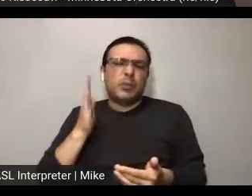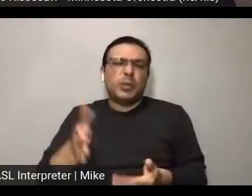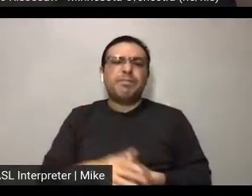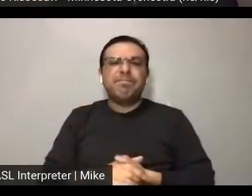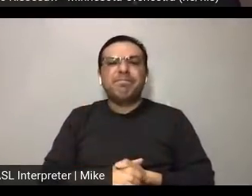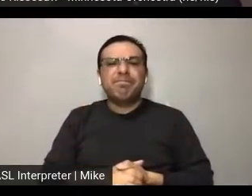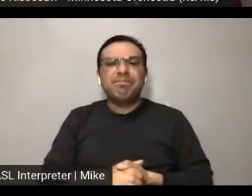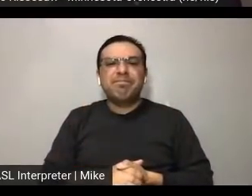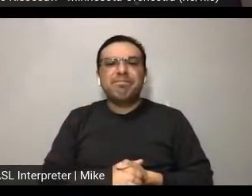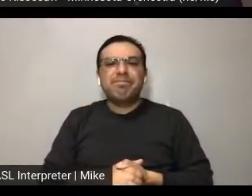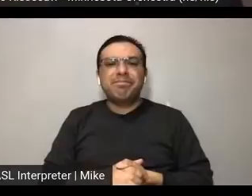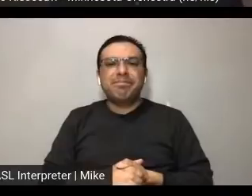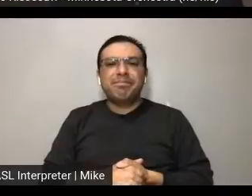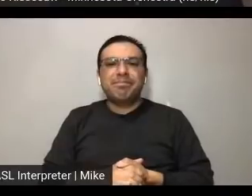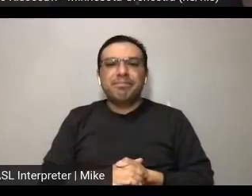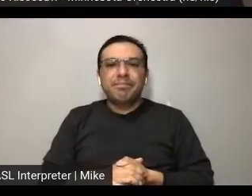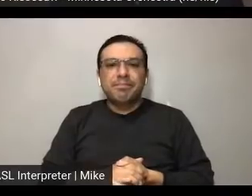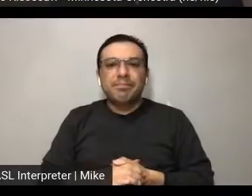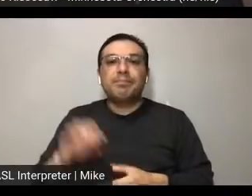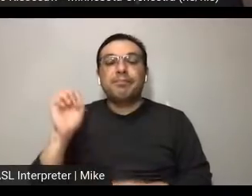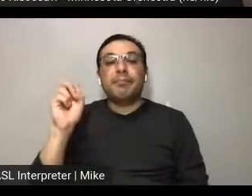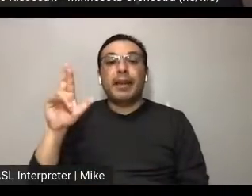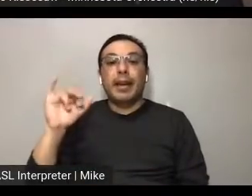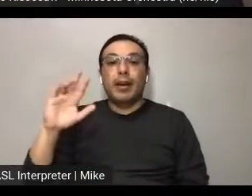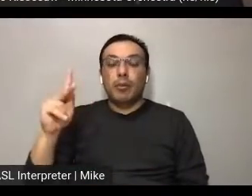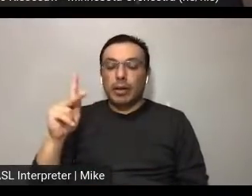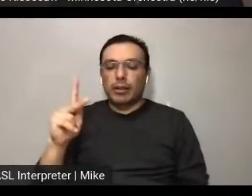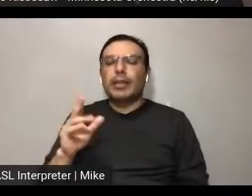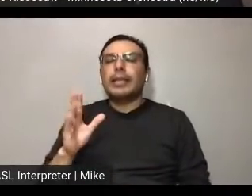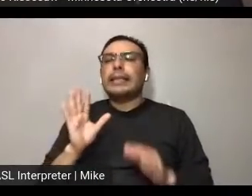And knowing that your values, who your value...what your values are?